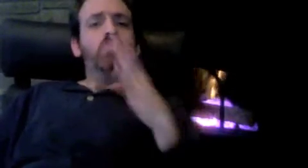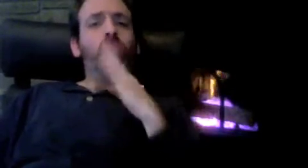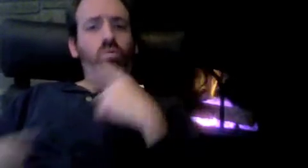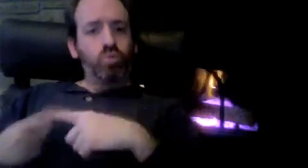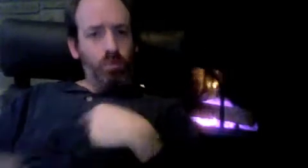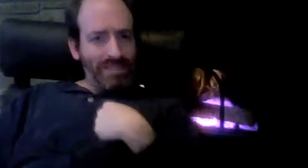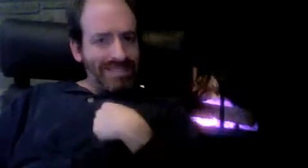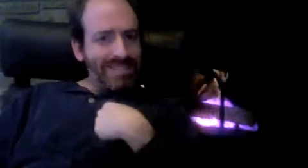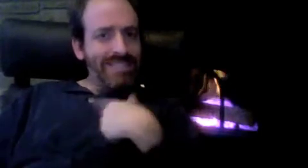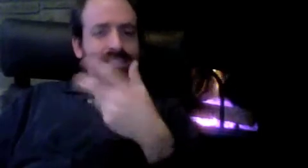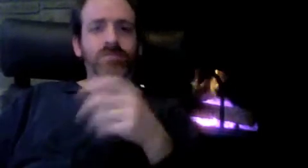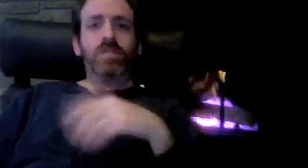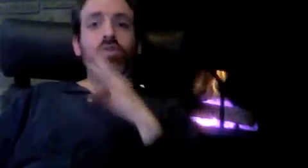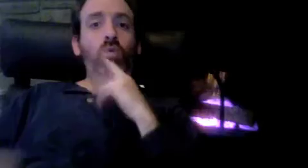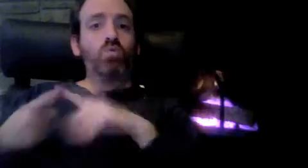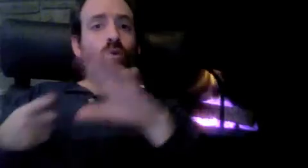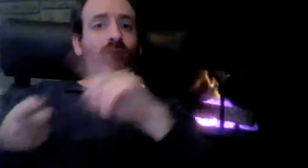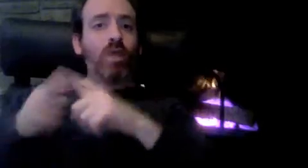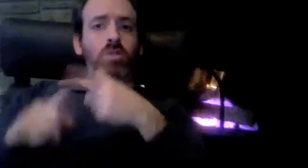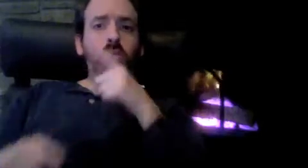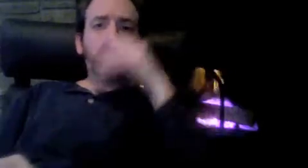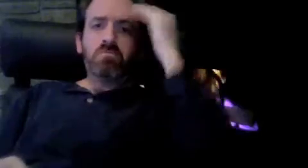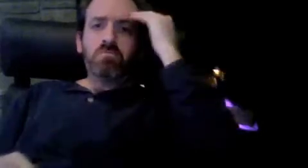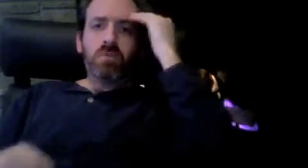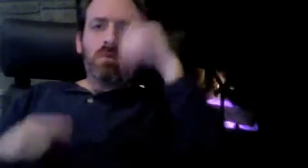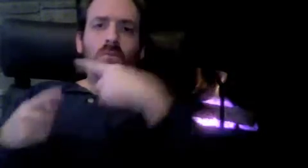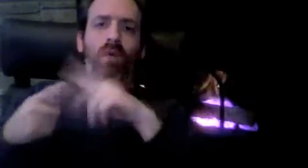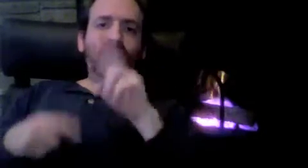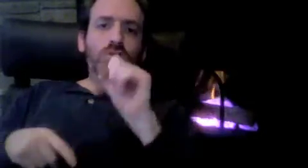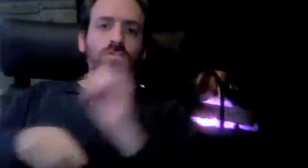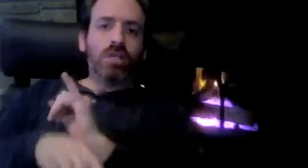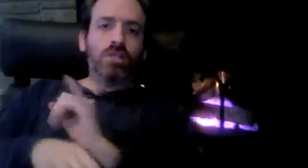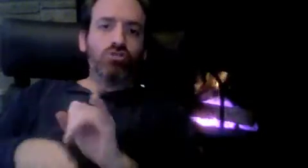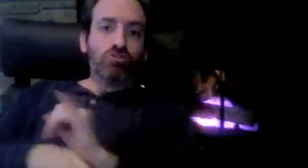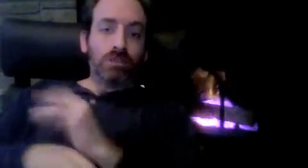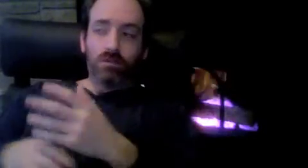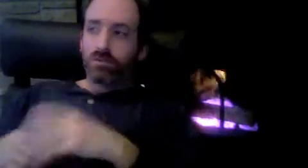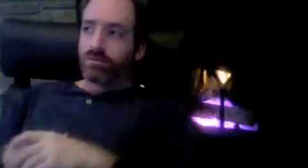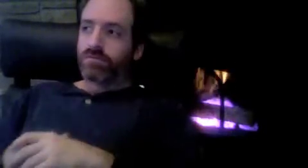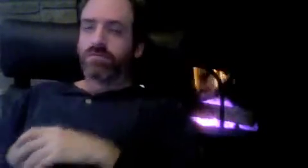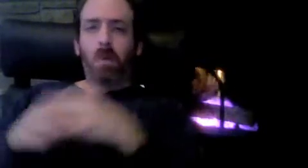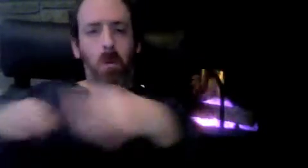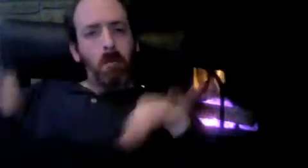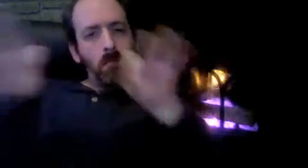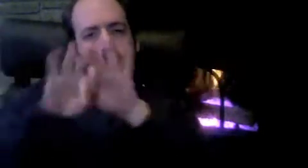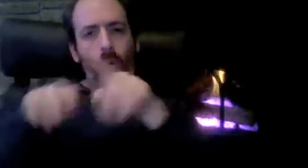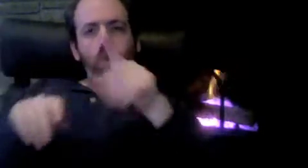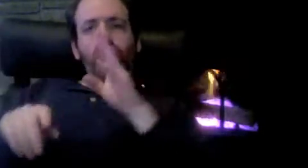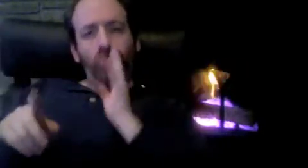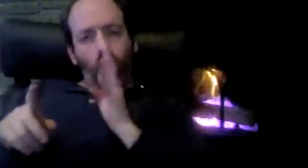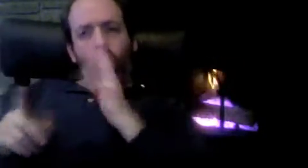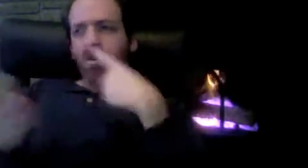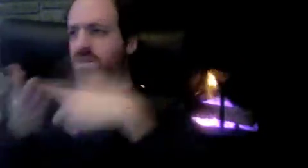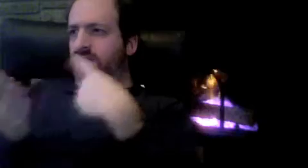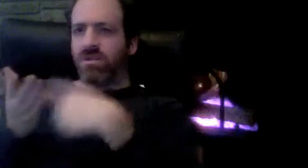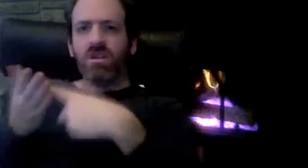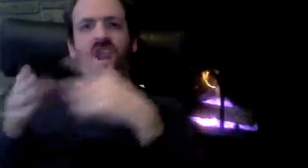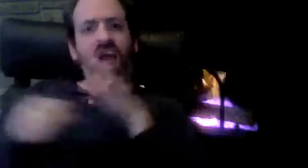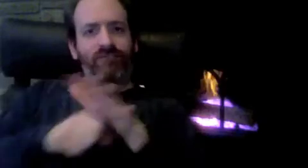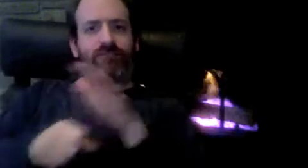Again, if you have any questions, please feel free to ask this to me, or your friends who are knowledgeable in VRS.